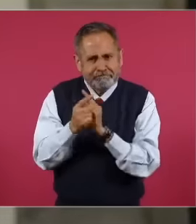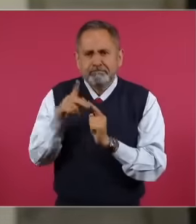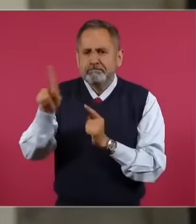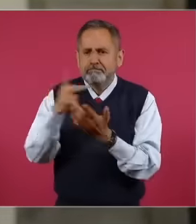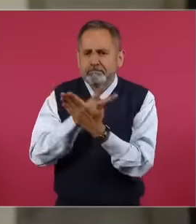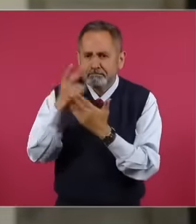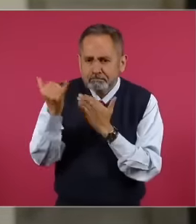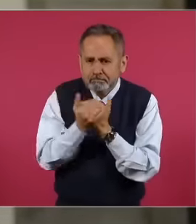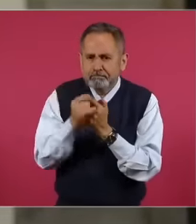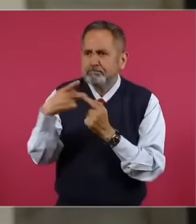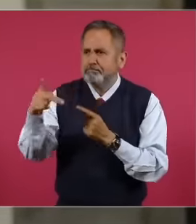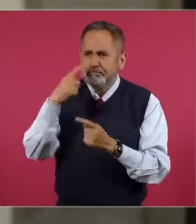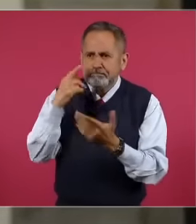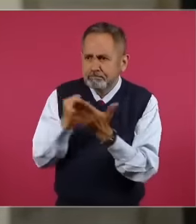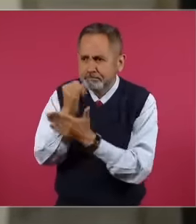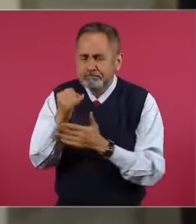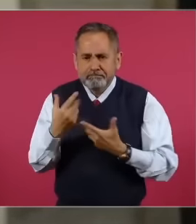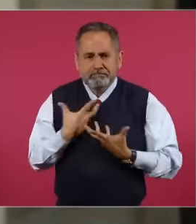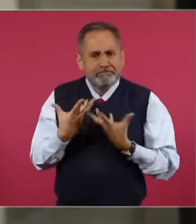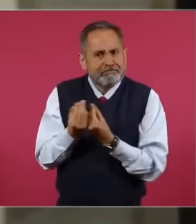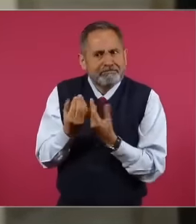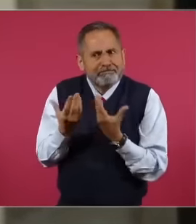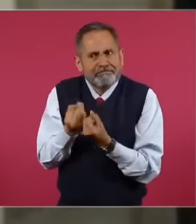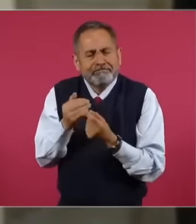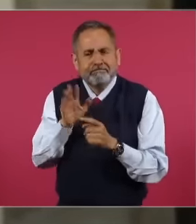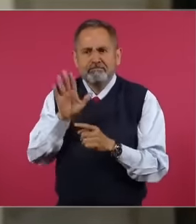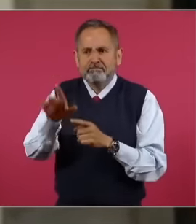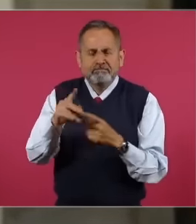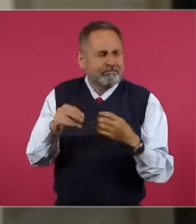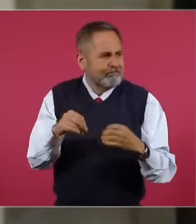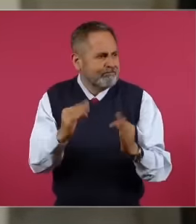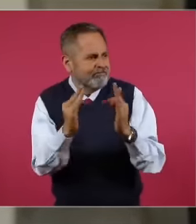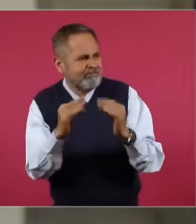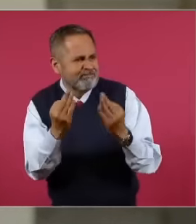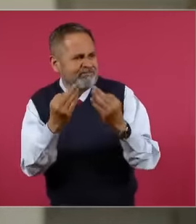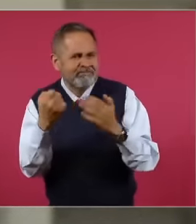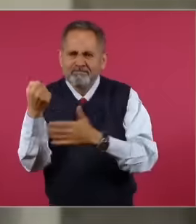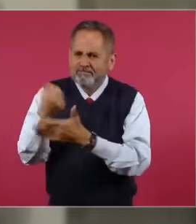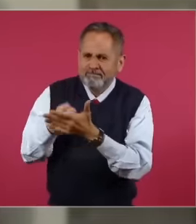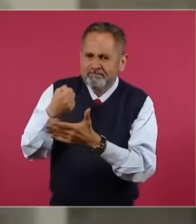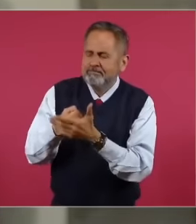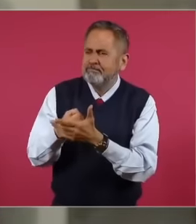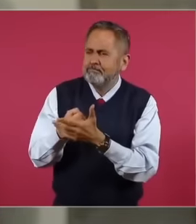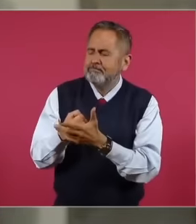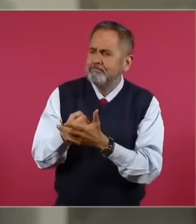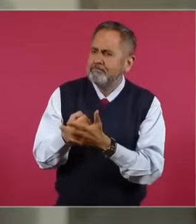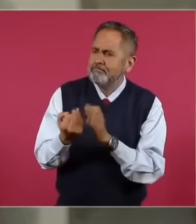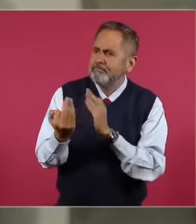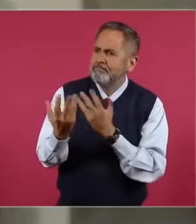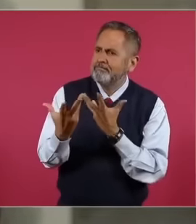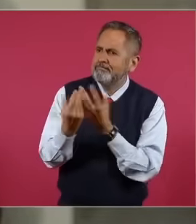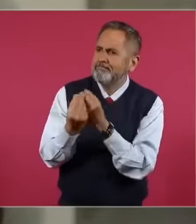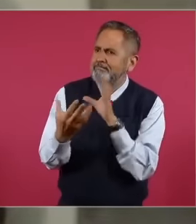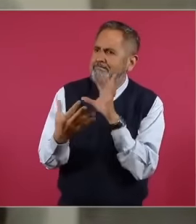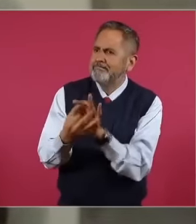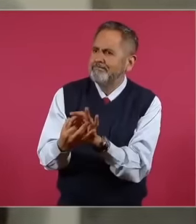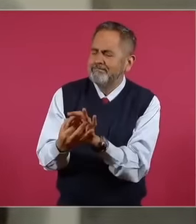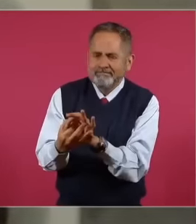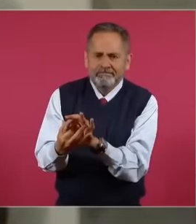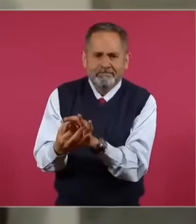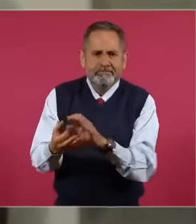your decisions, your confrontations and your struggle, the result of all this effort